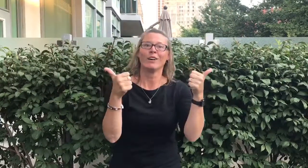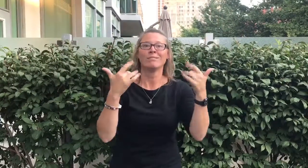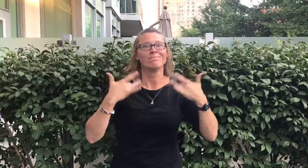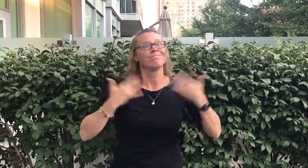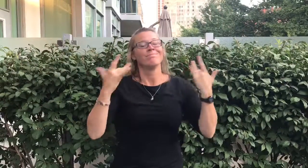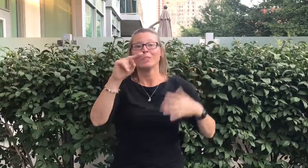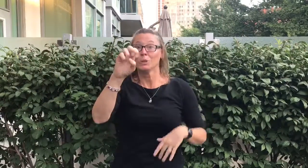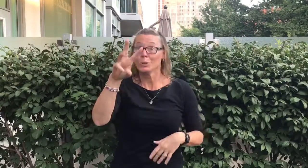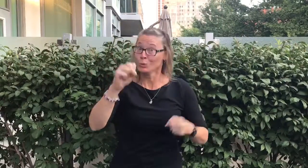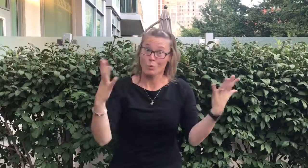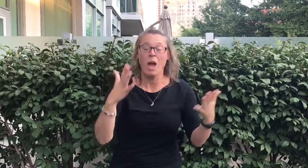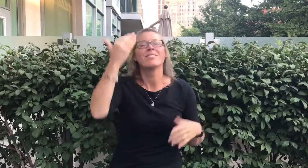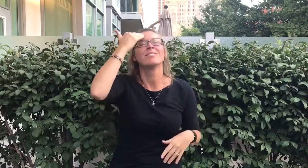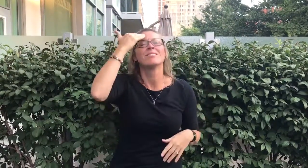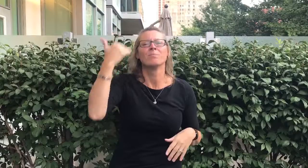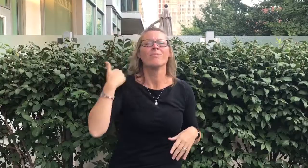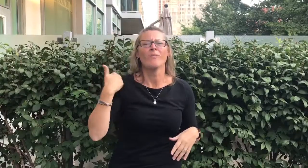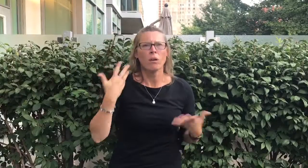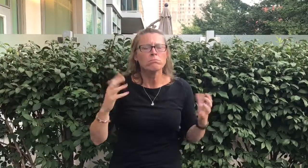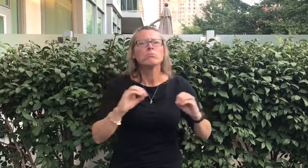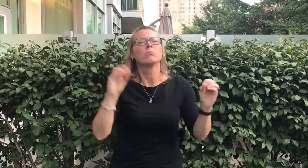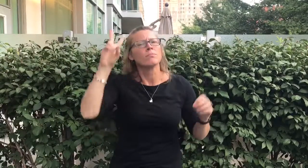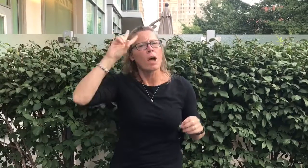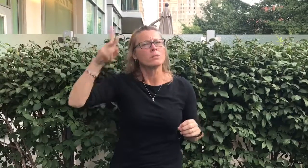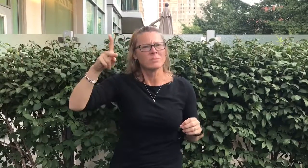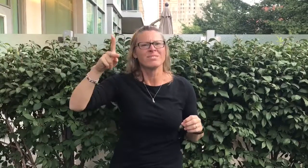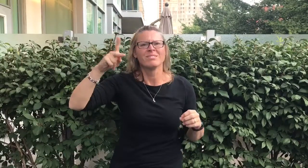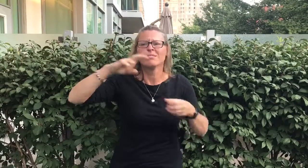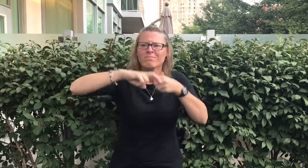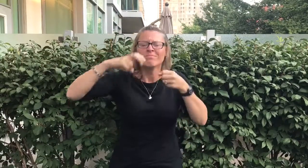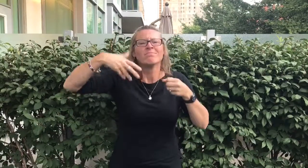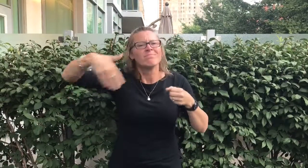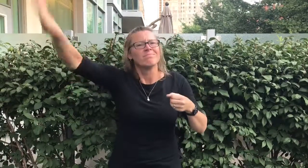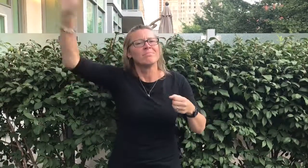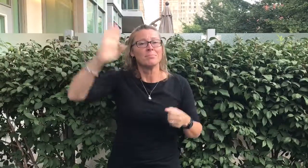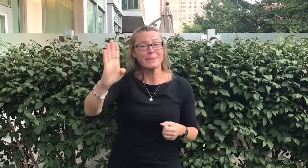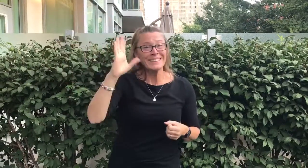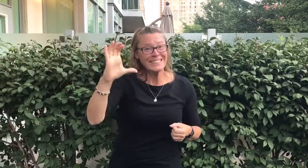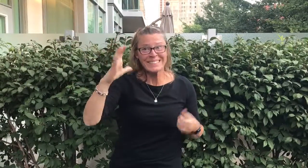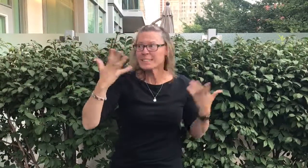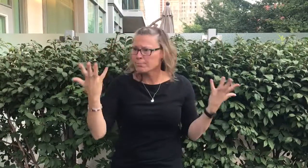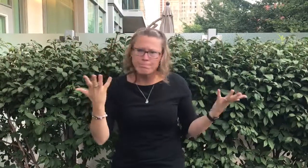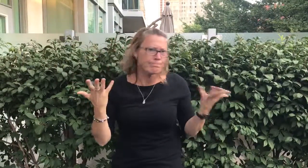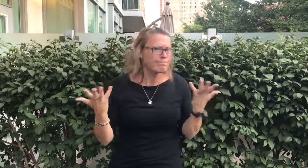We have an exciting news! You know how we lost a Vice President because he moved to BC?